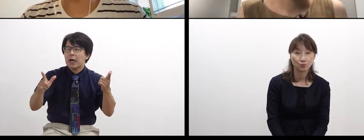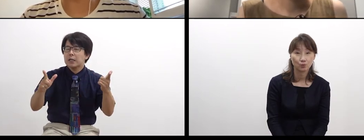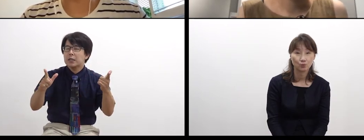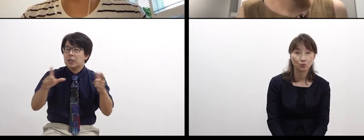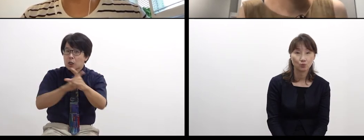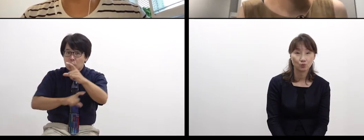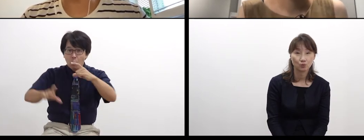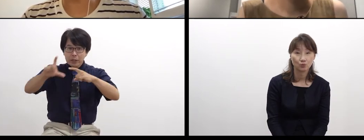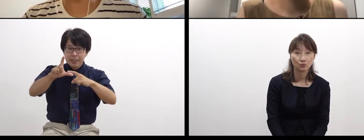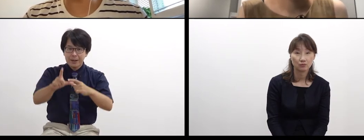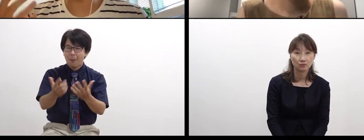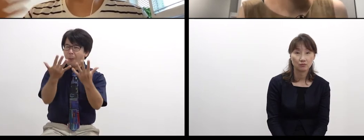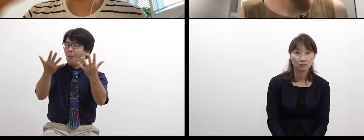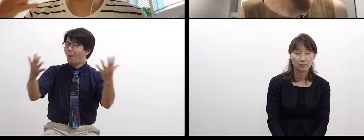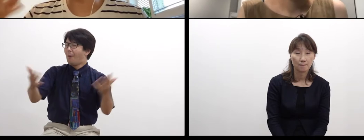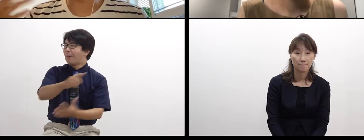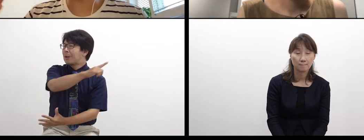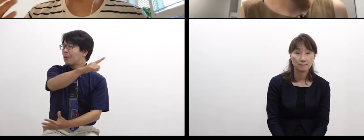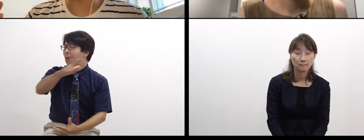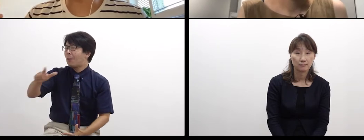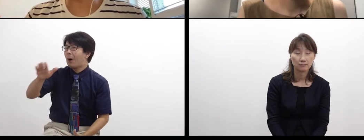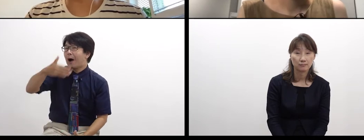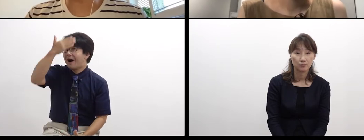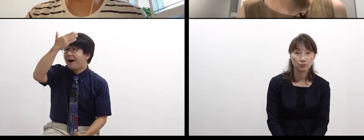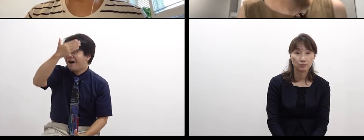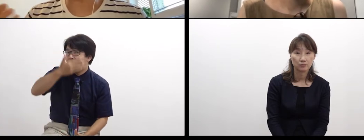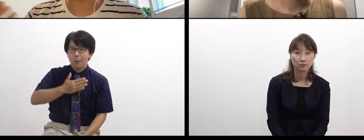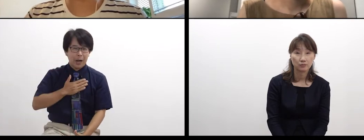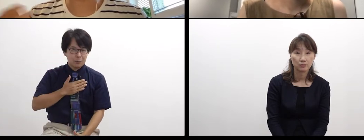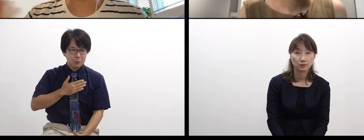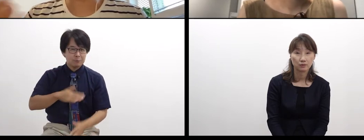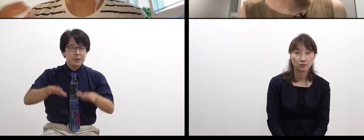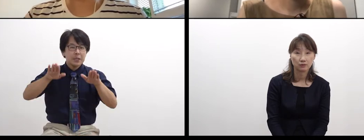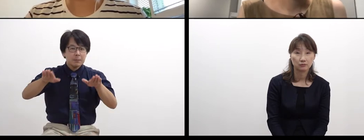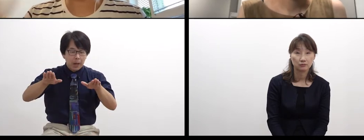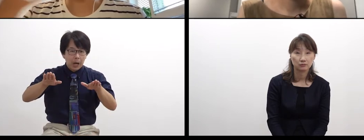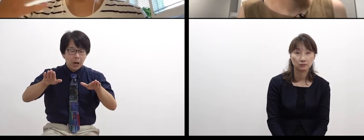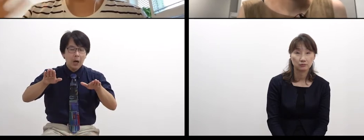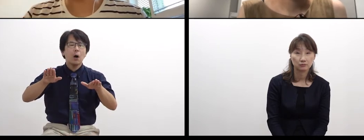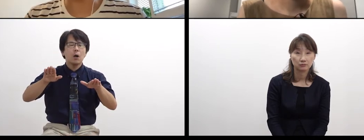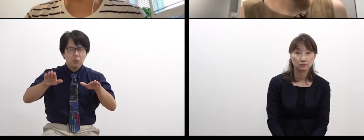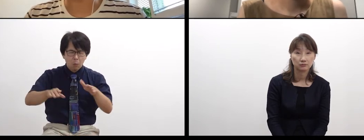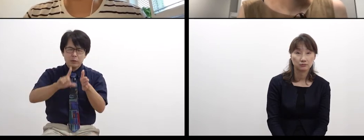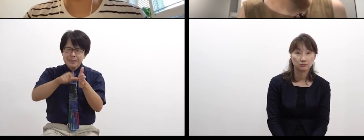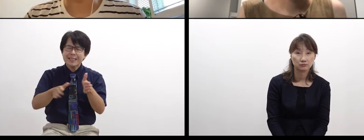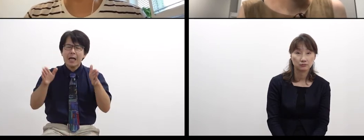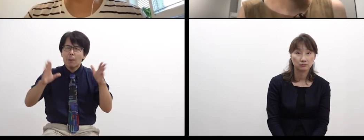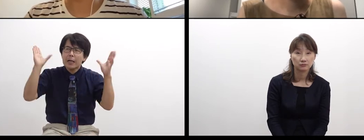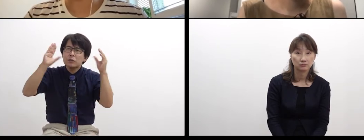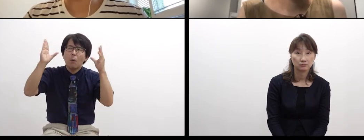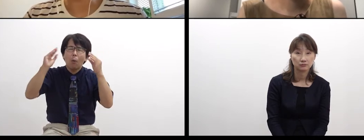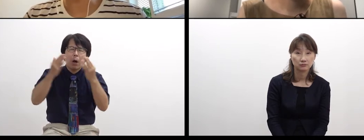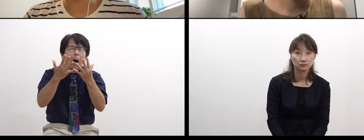In this age, we receive so much information,